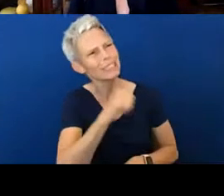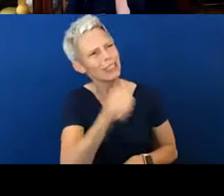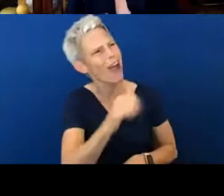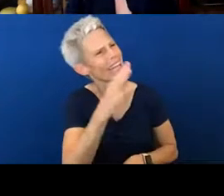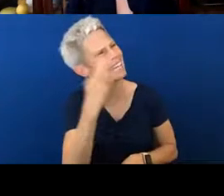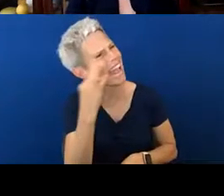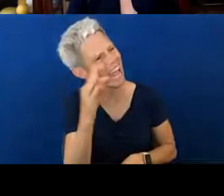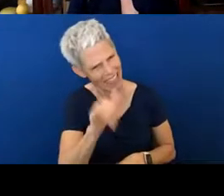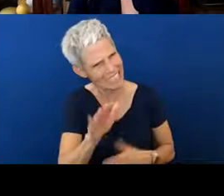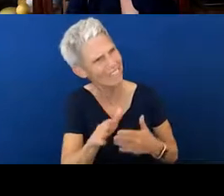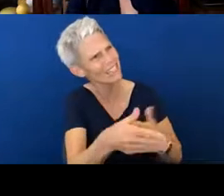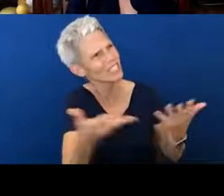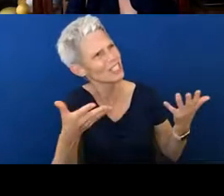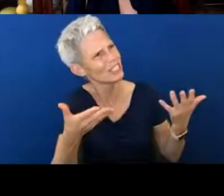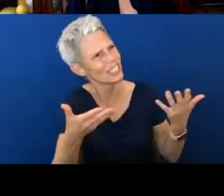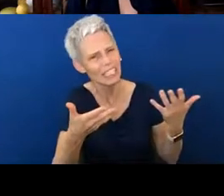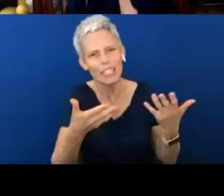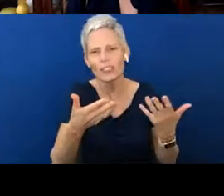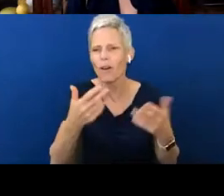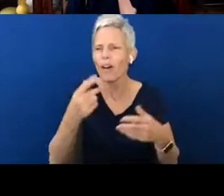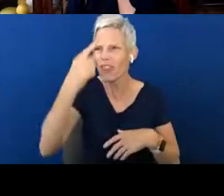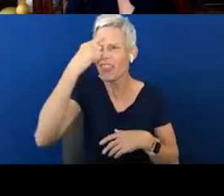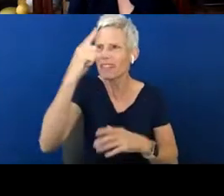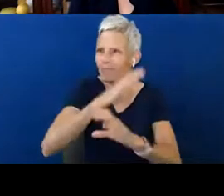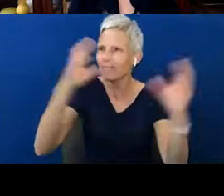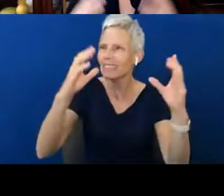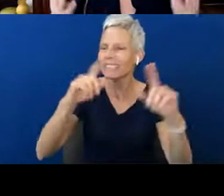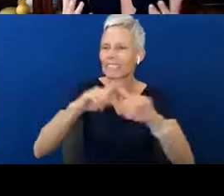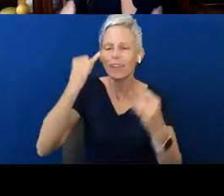So thinking about how you can have fun, make jokes as they get older once they have a better